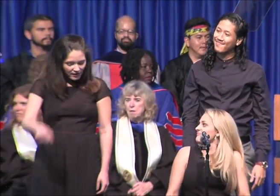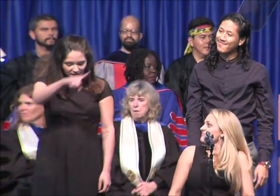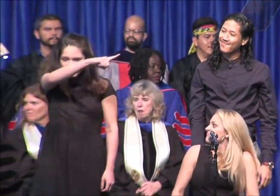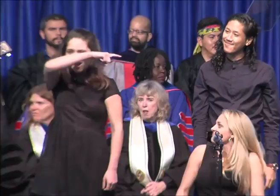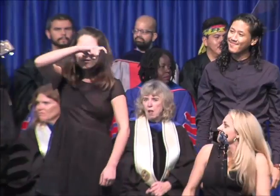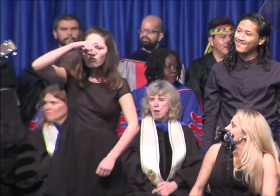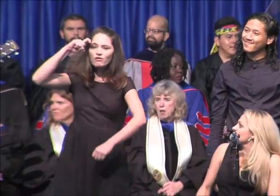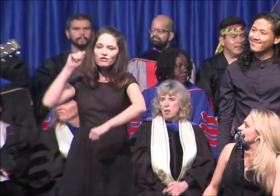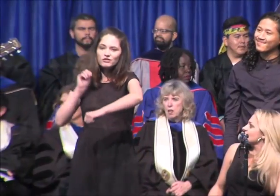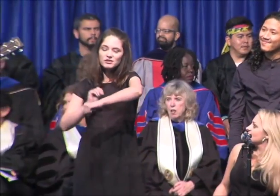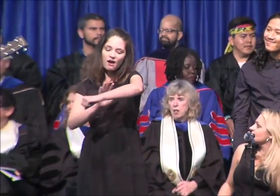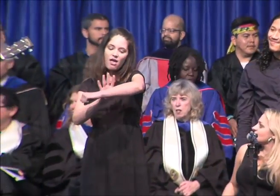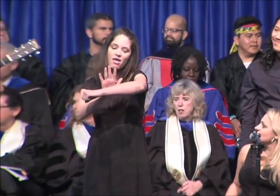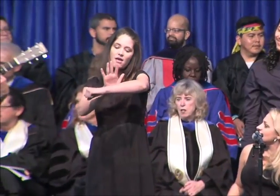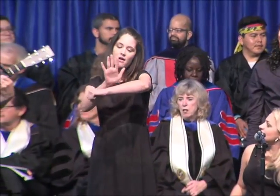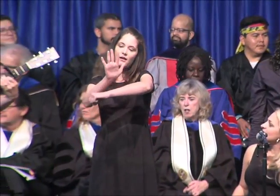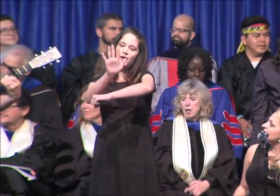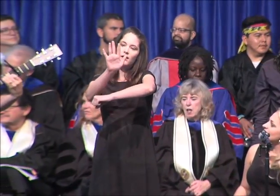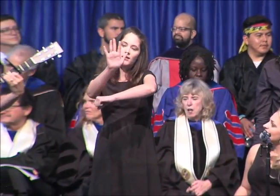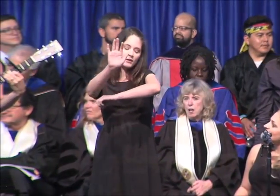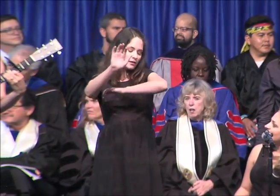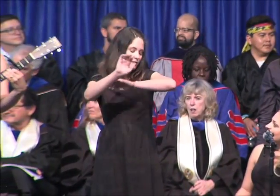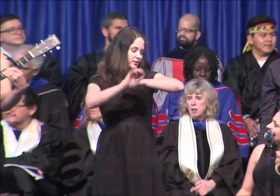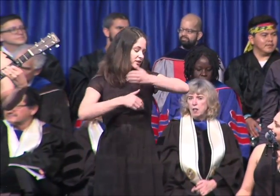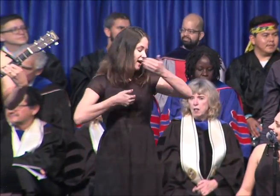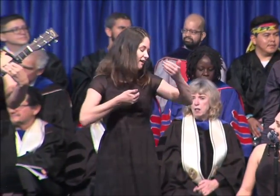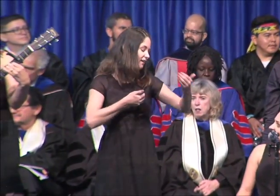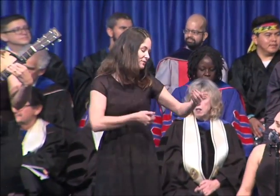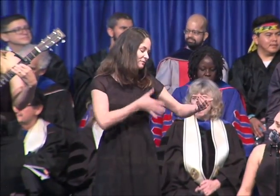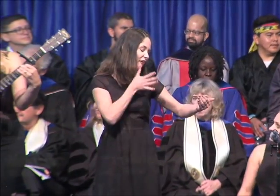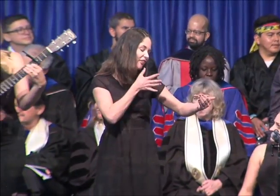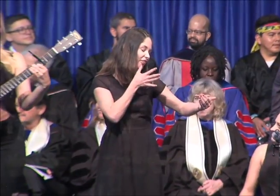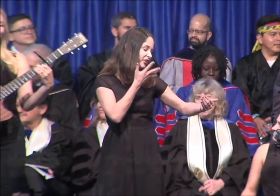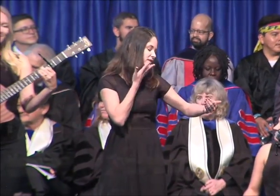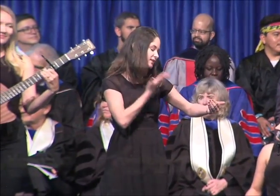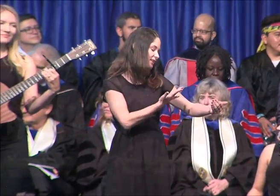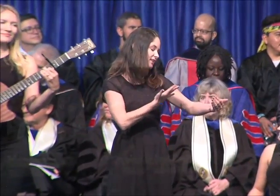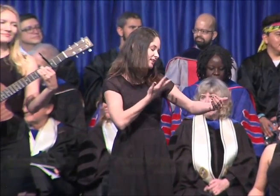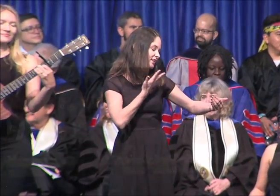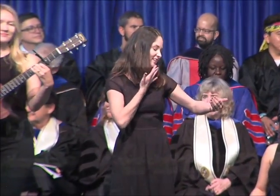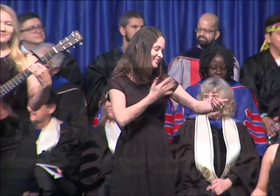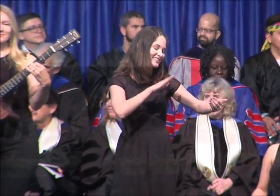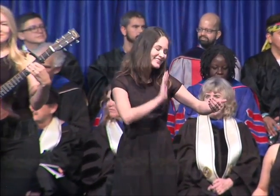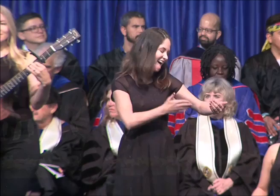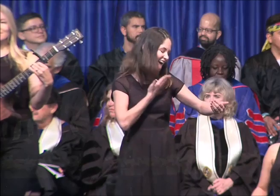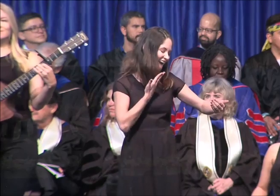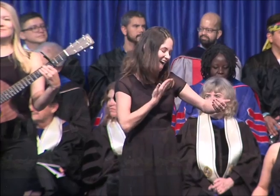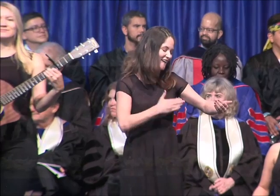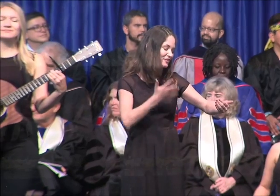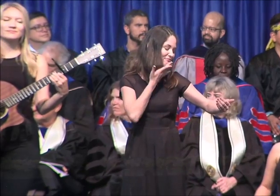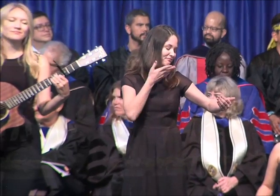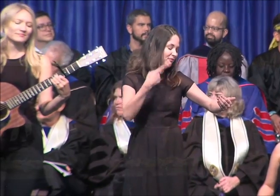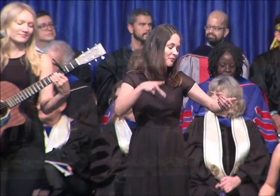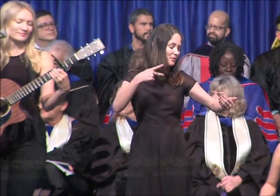A summer's day, a mother sings